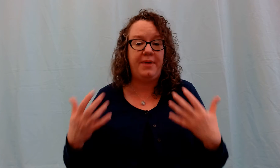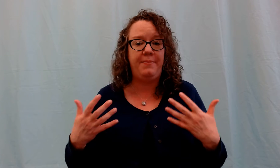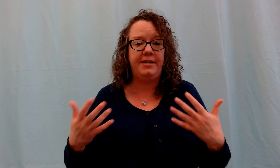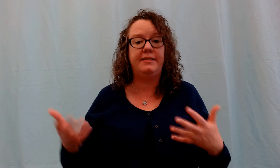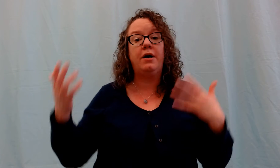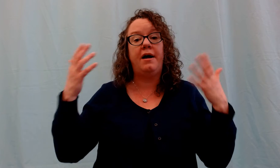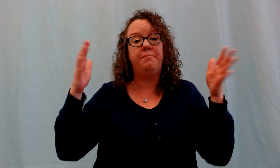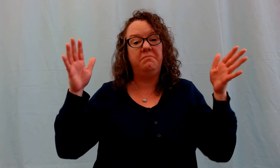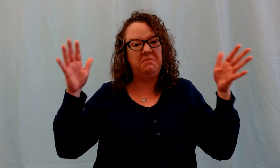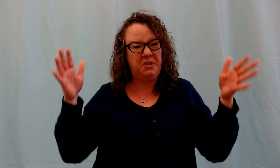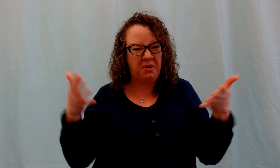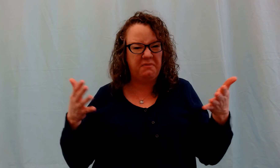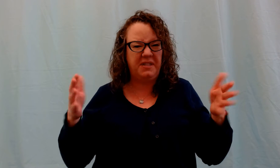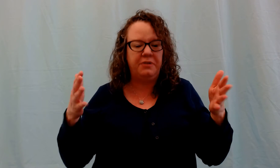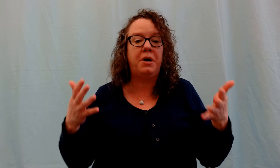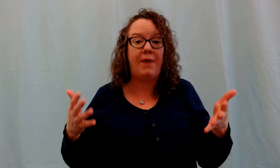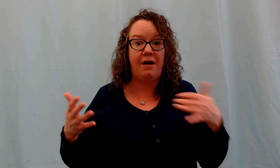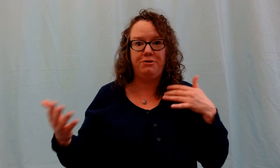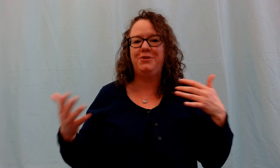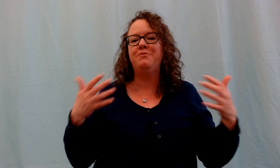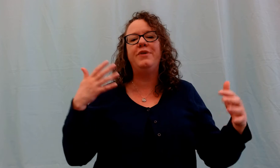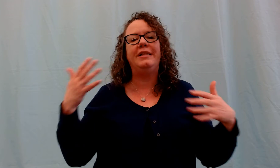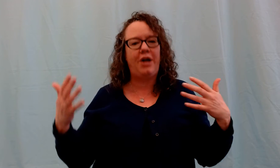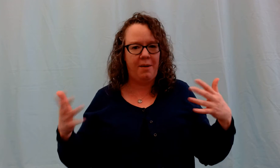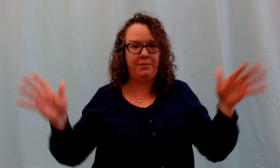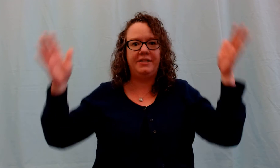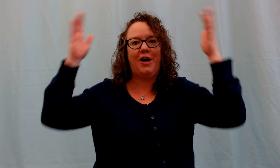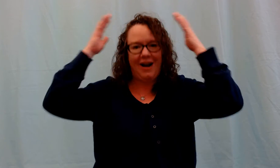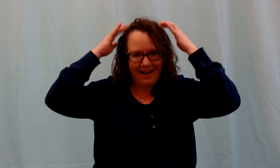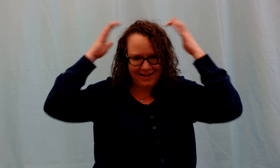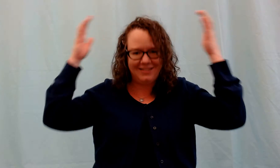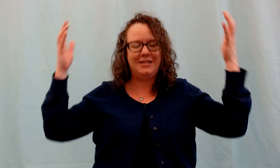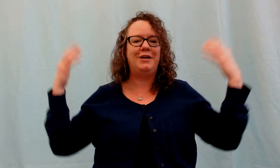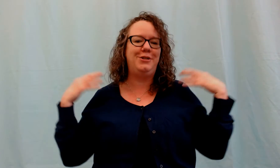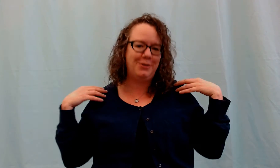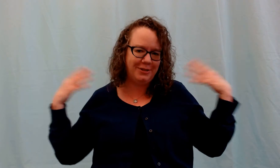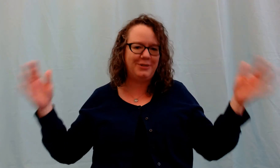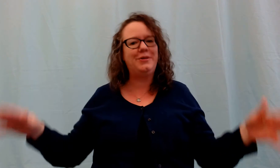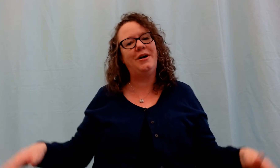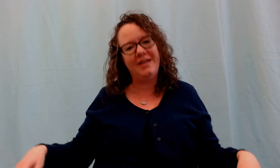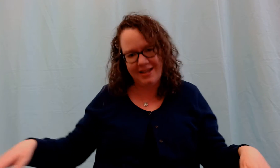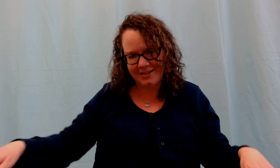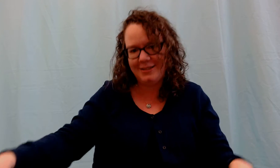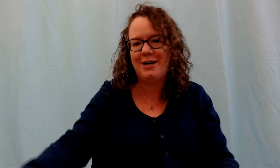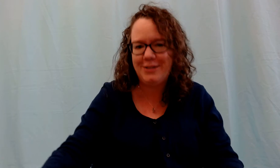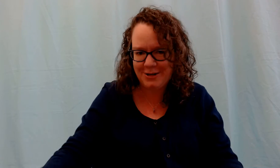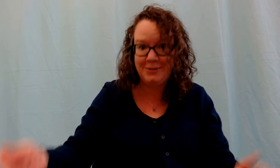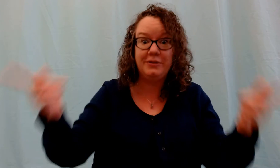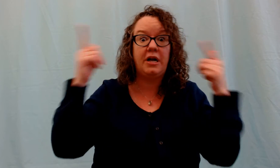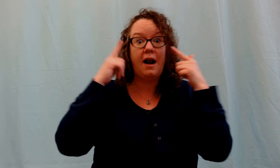babies sort of center around really common ones -- our heads, our shoulders, our knees, our toes, our